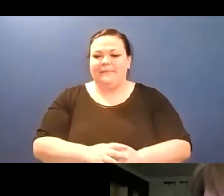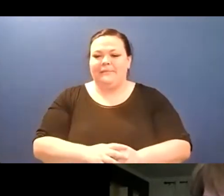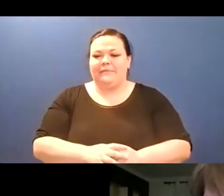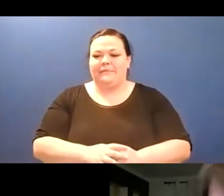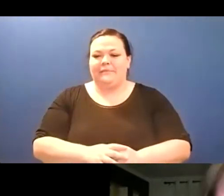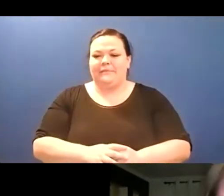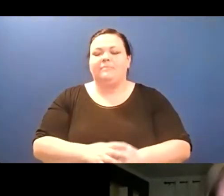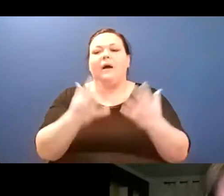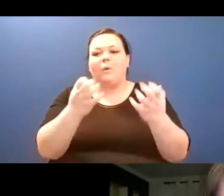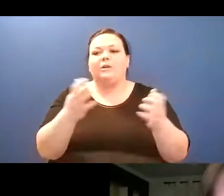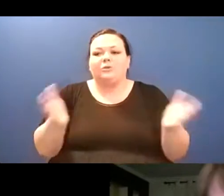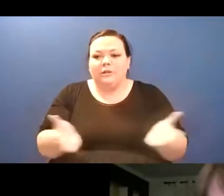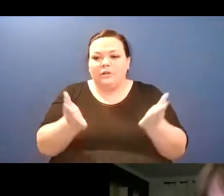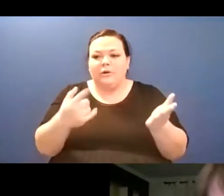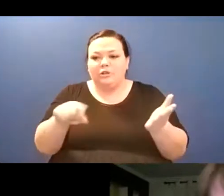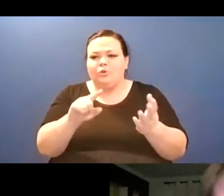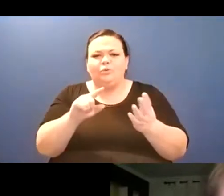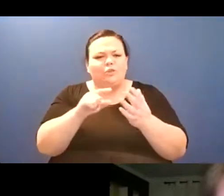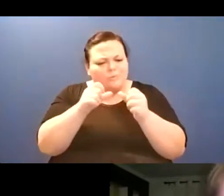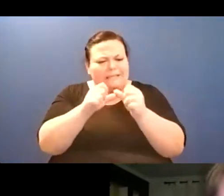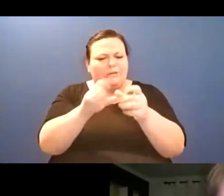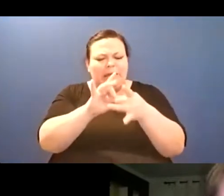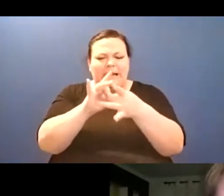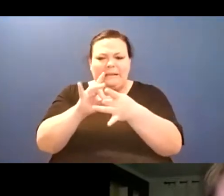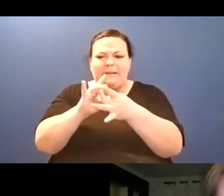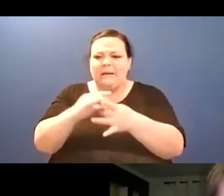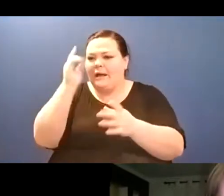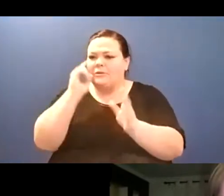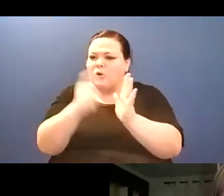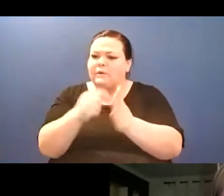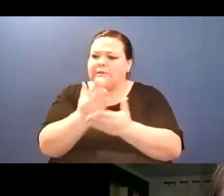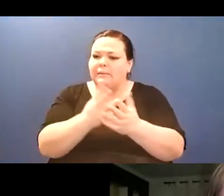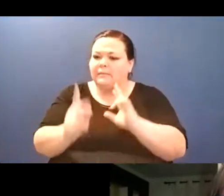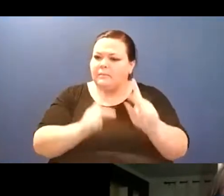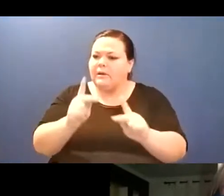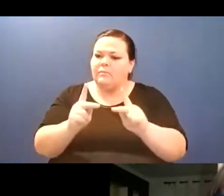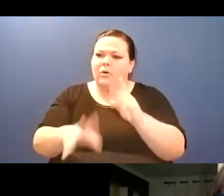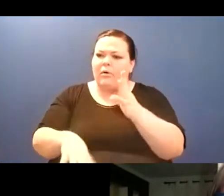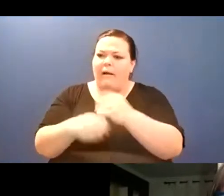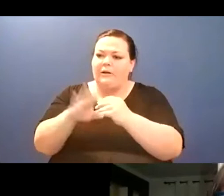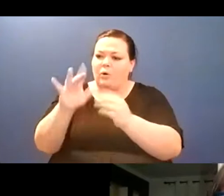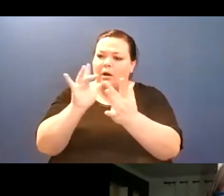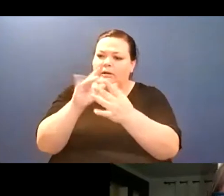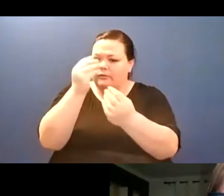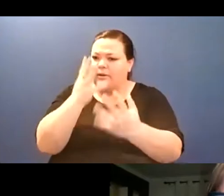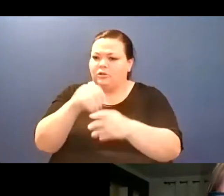we're really into google forms lately, um, they're just so convenient, um, yeah and that that's